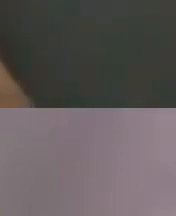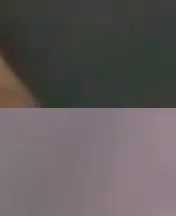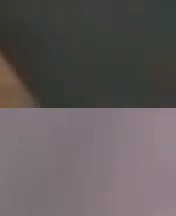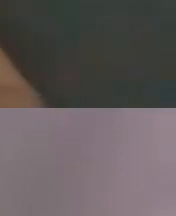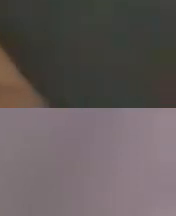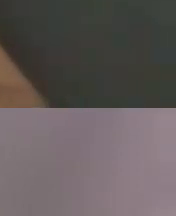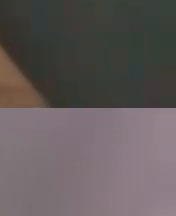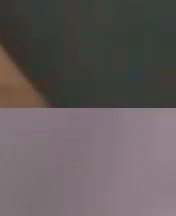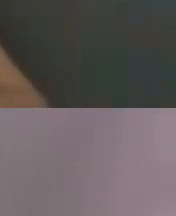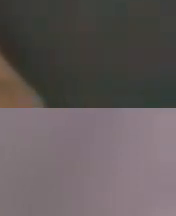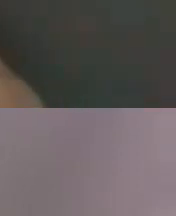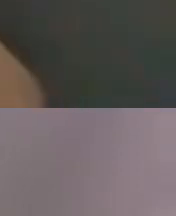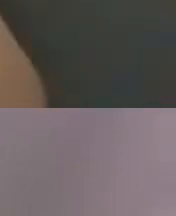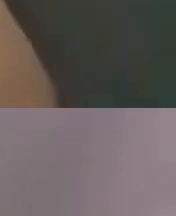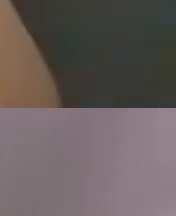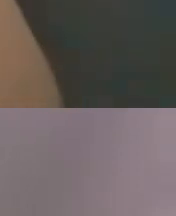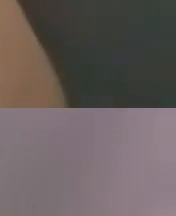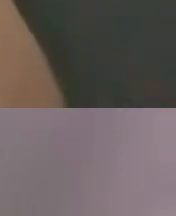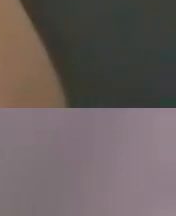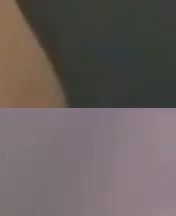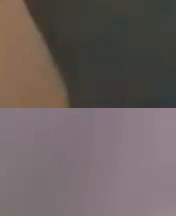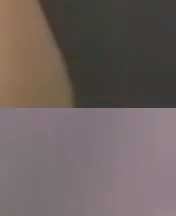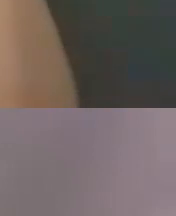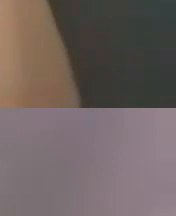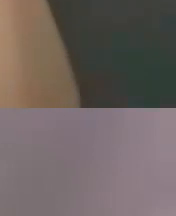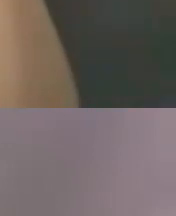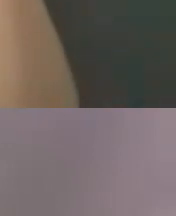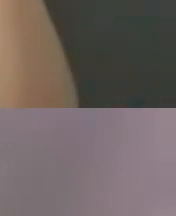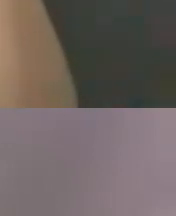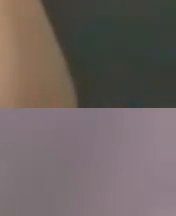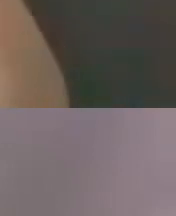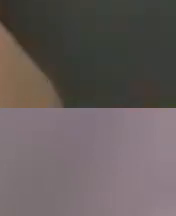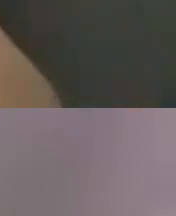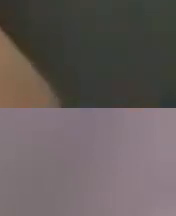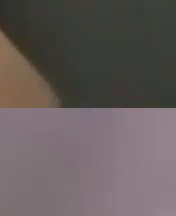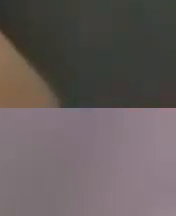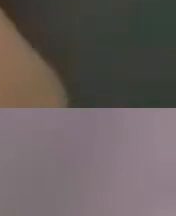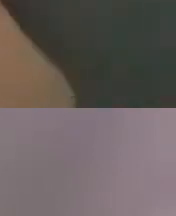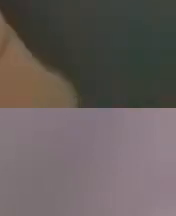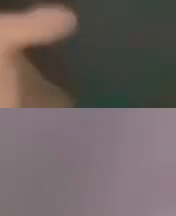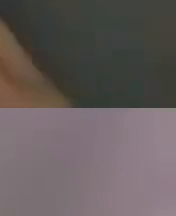yeah we'll consider litigation against private employers um we do it less often we do provide